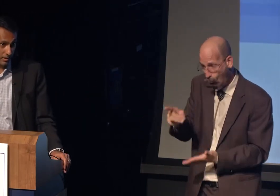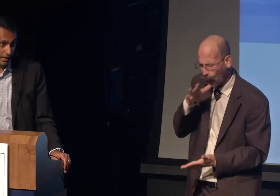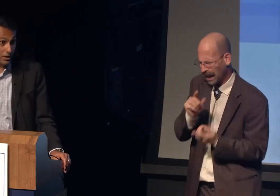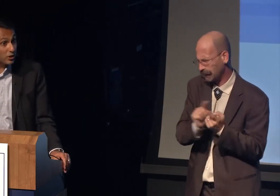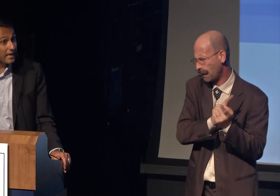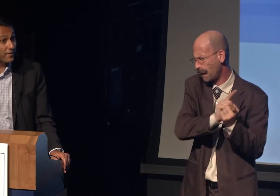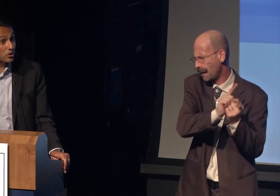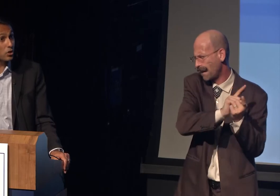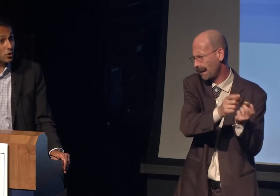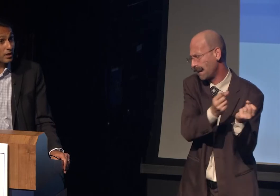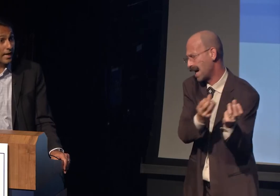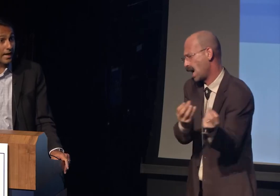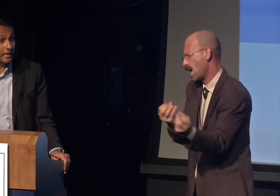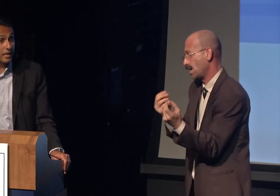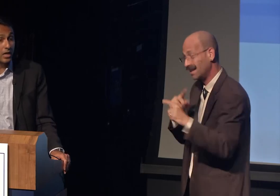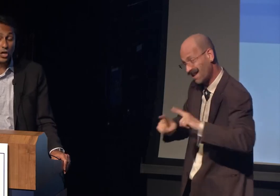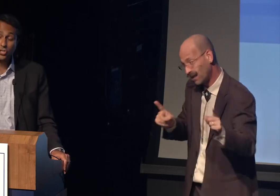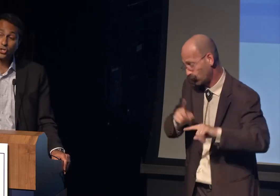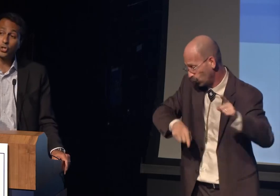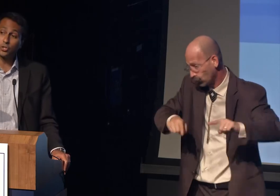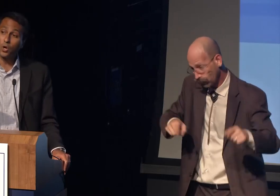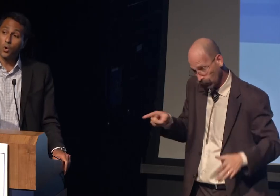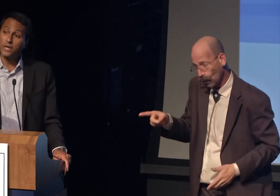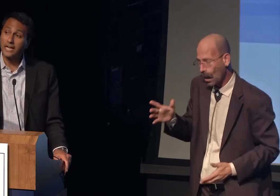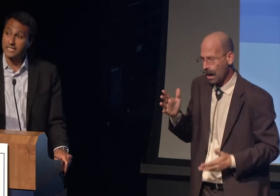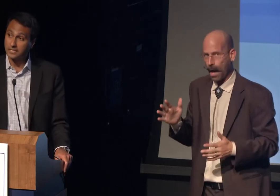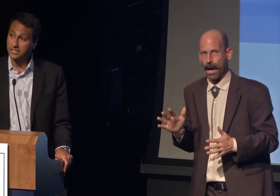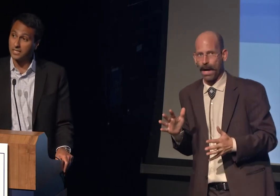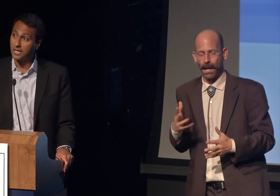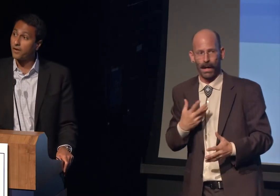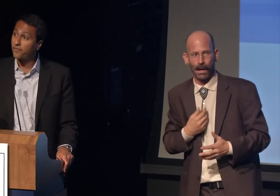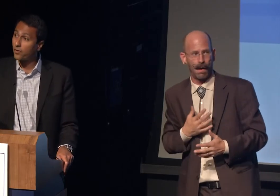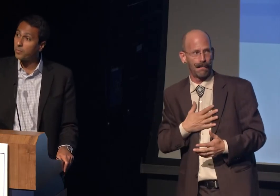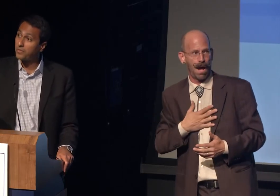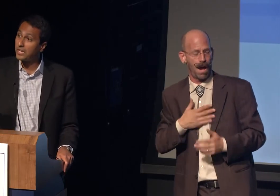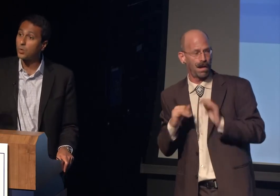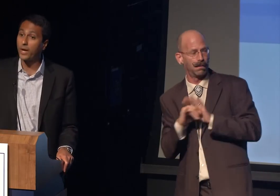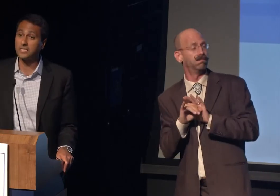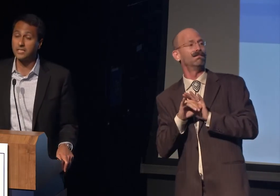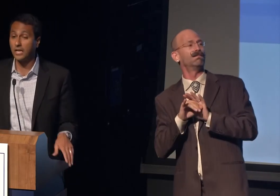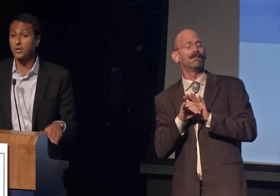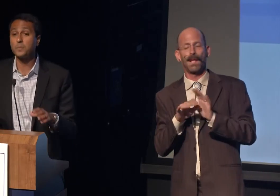You'll have to learn how to assert your own identity, affirm their right to theirs,